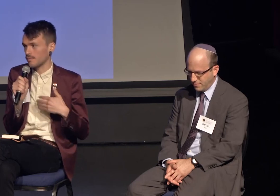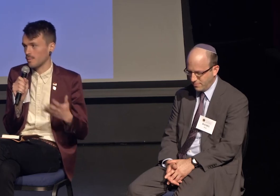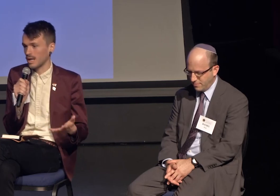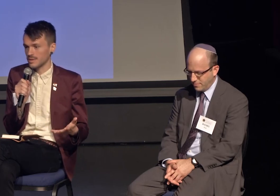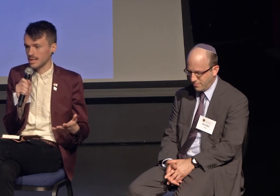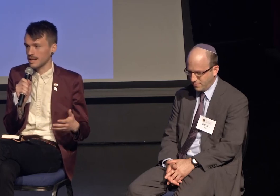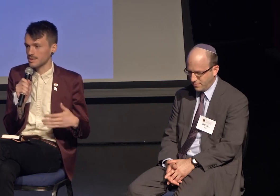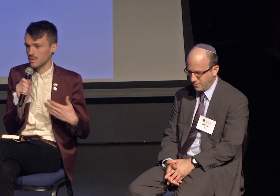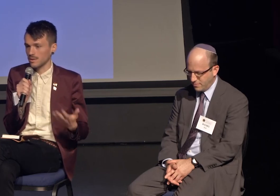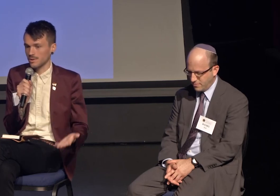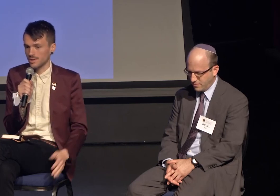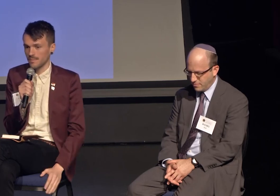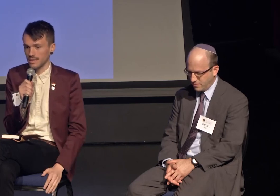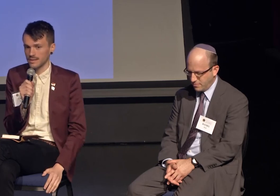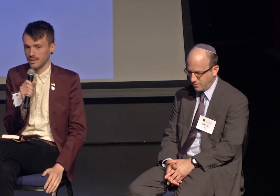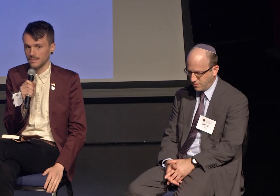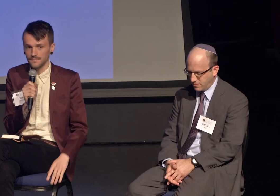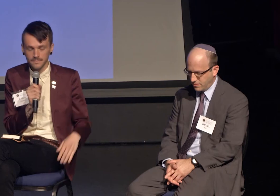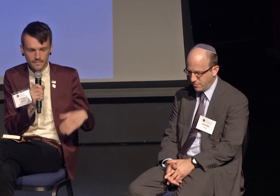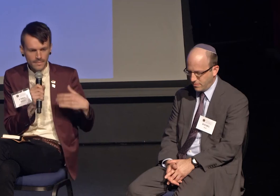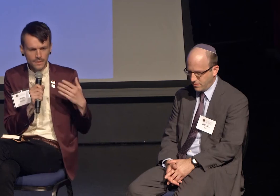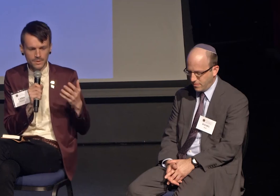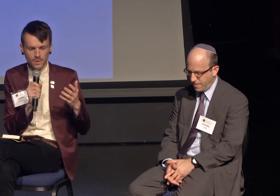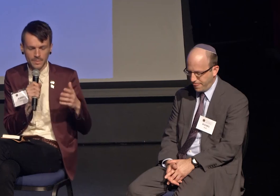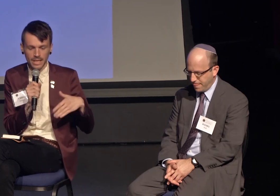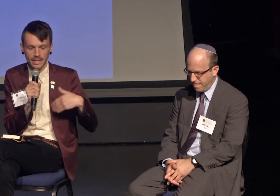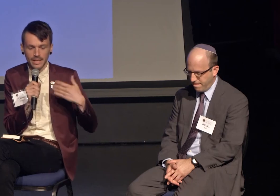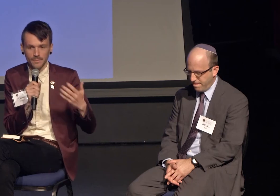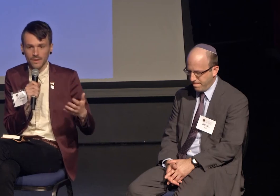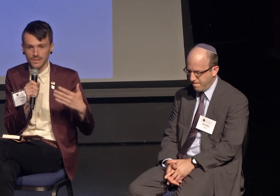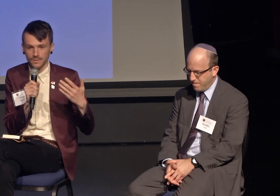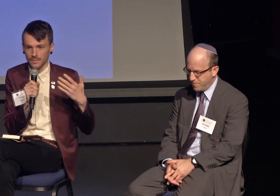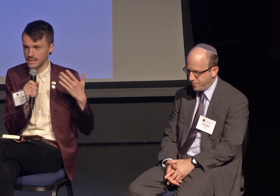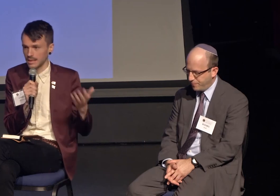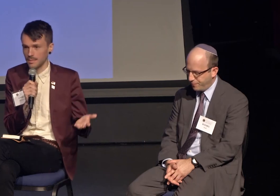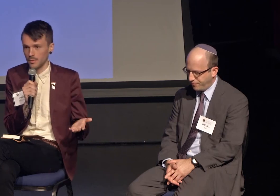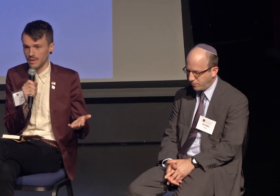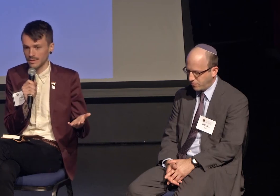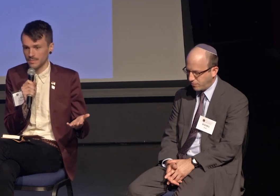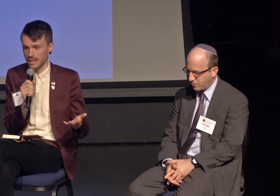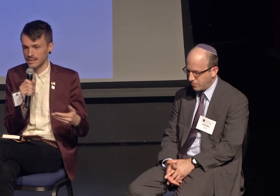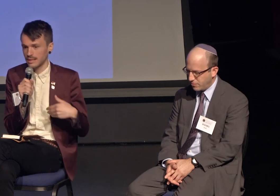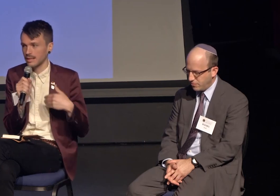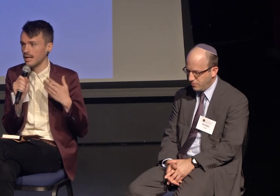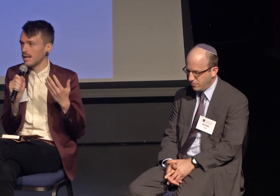a Christian minister that told me he had recently moved to Boston.